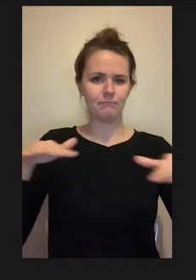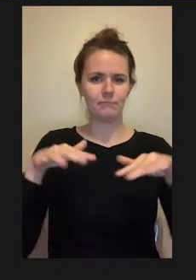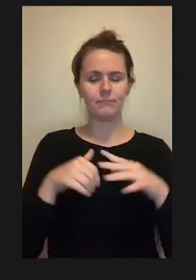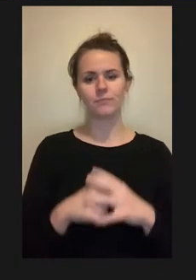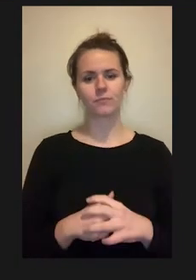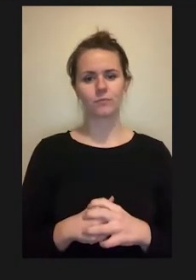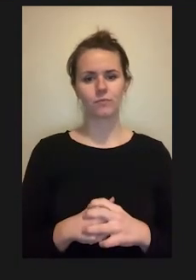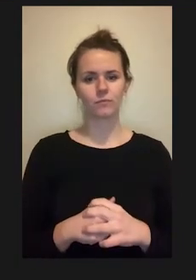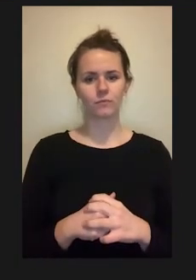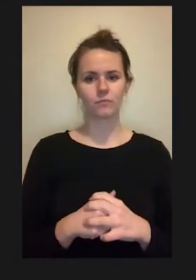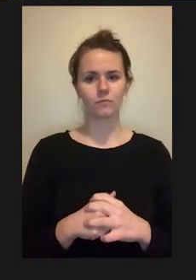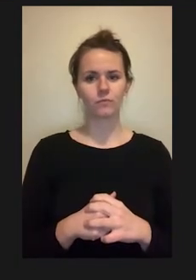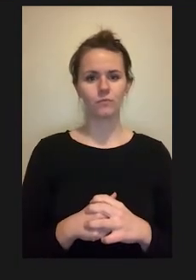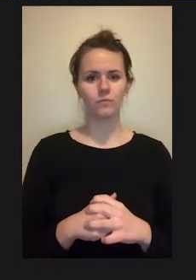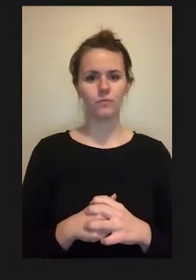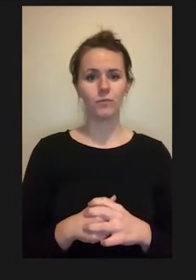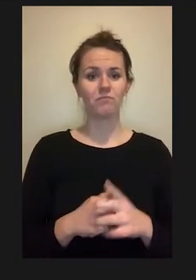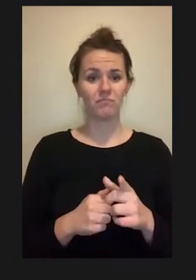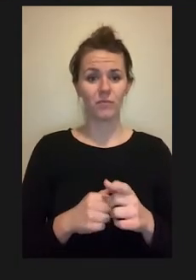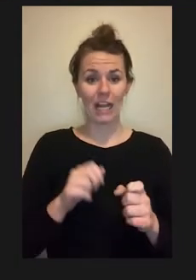In addition these lab benches were height adjustable